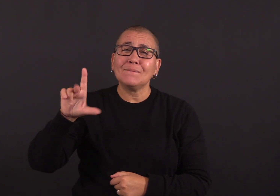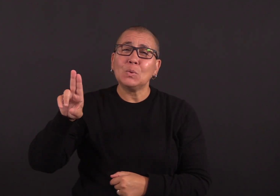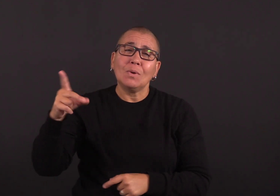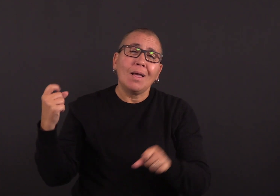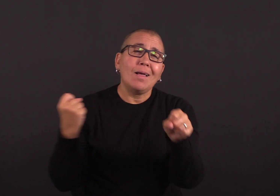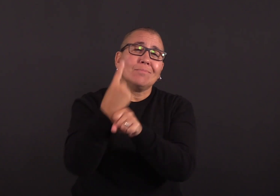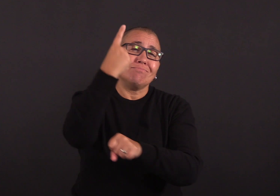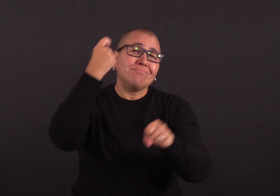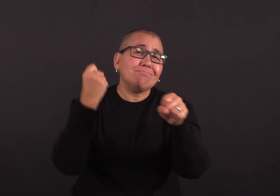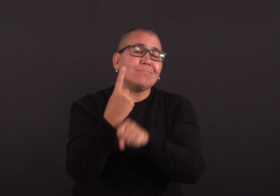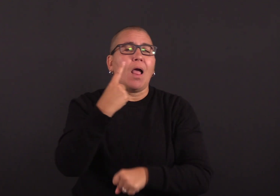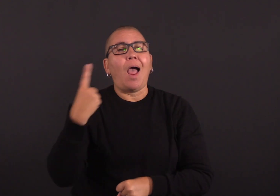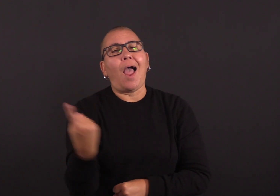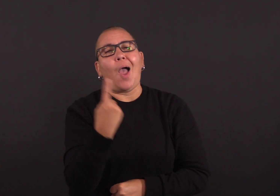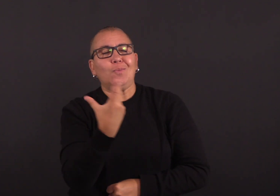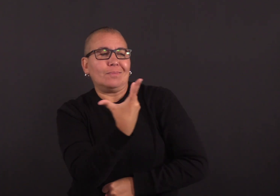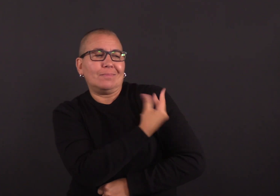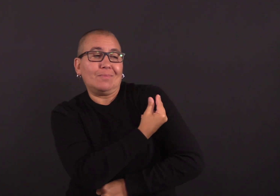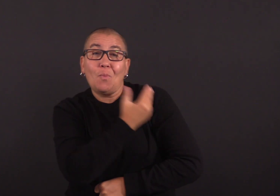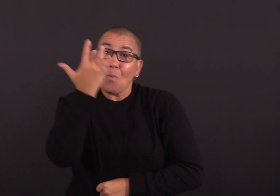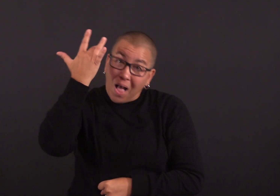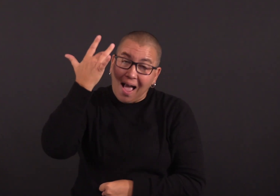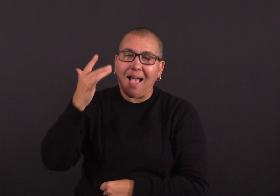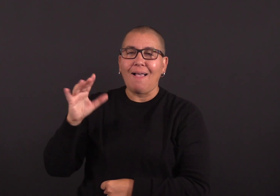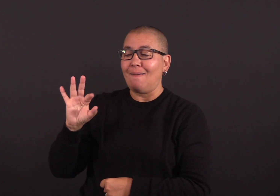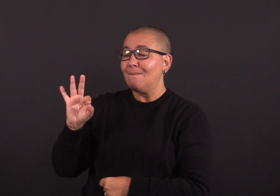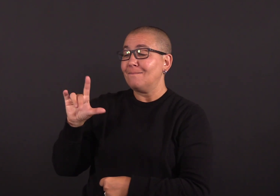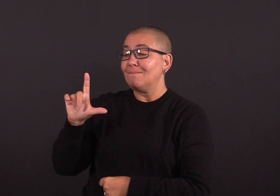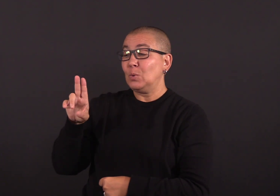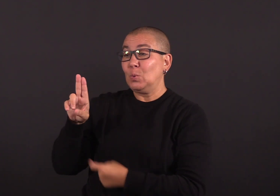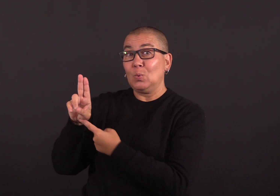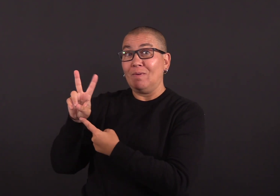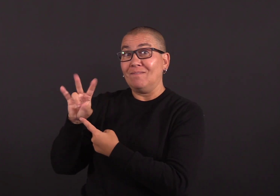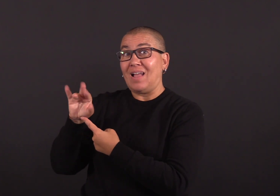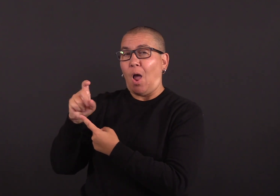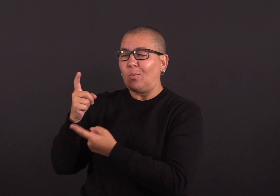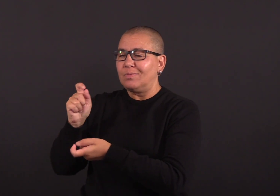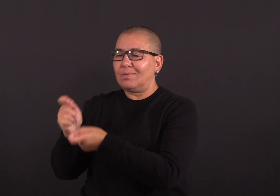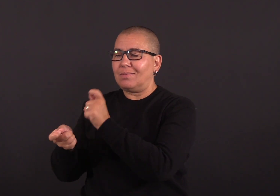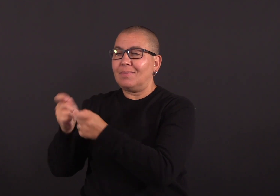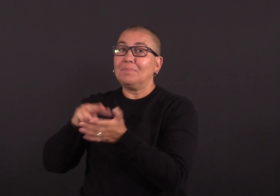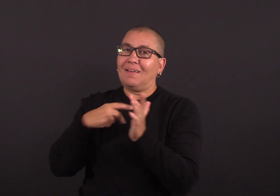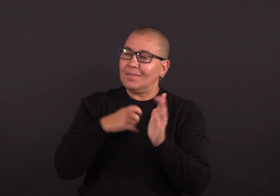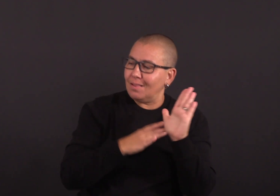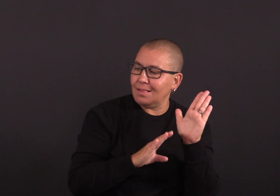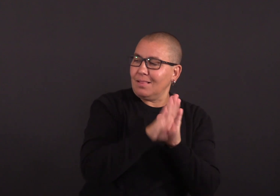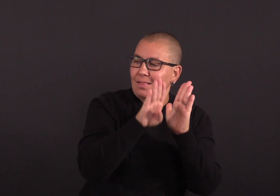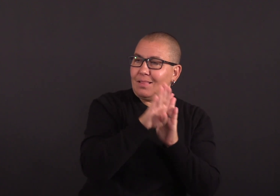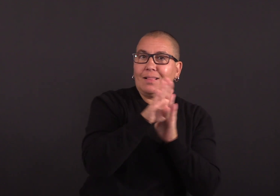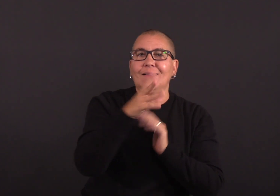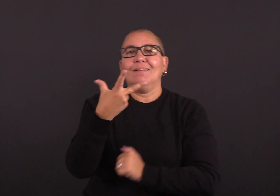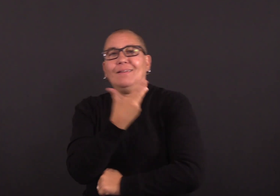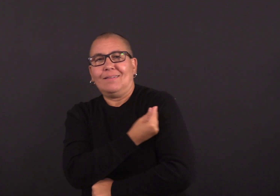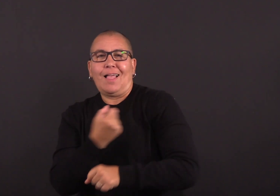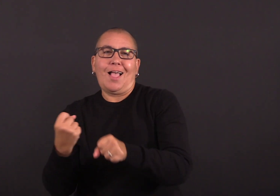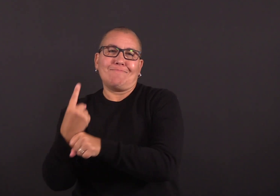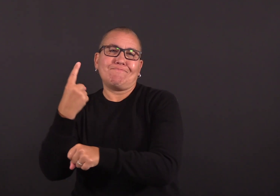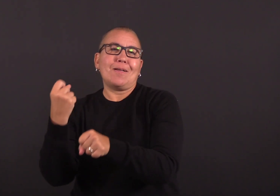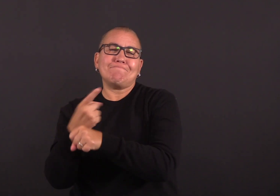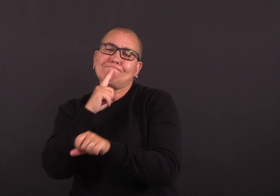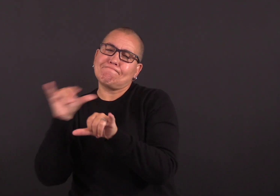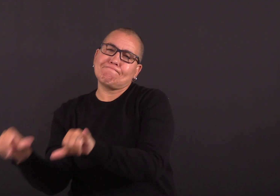several months out. It’s always an educated guess based on what's around at the time.”